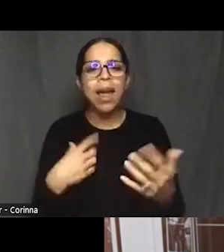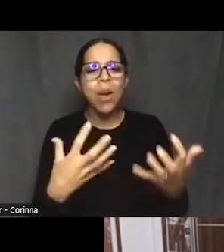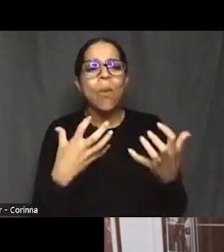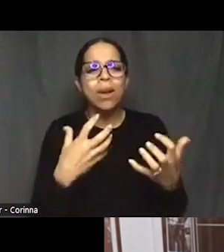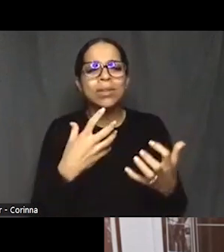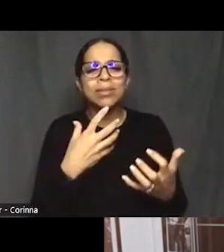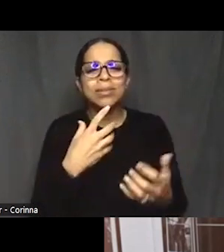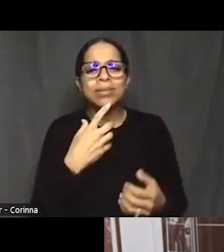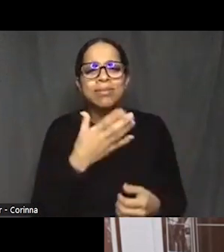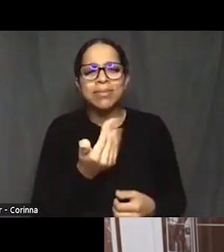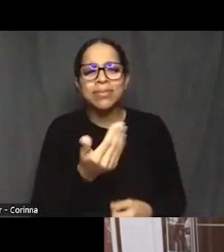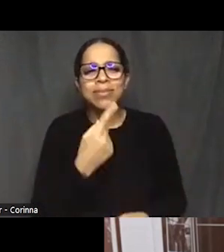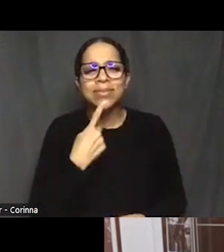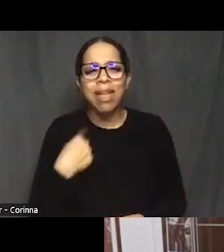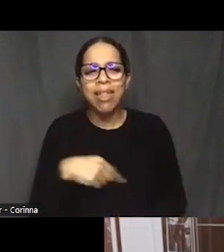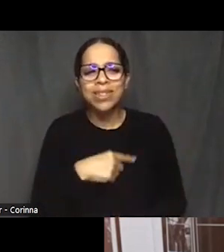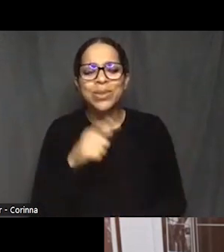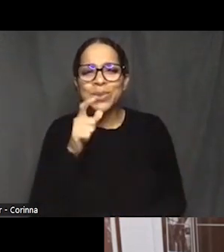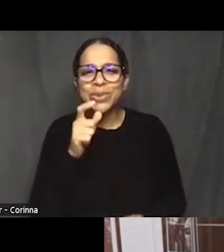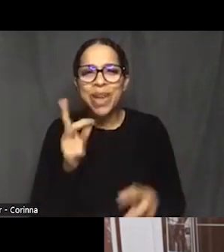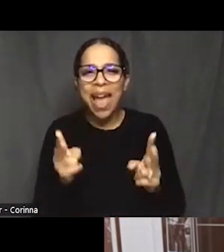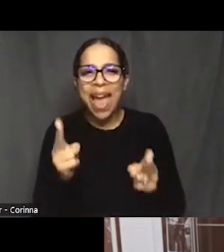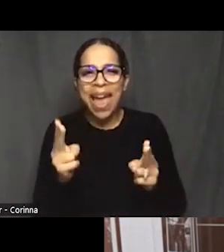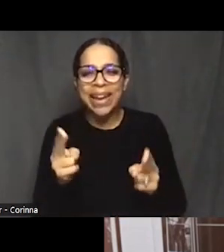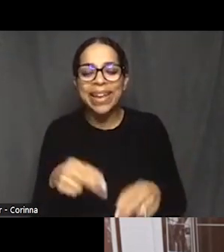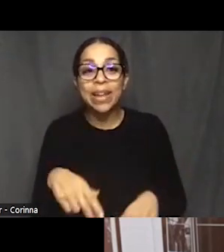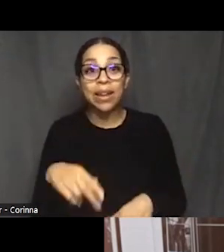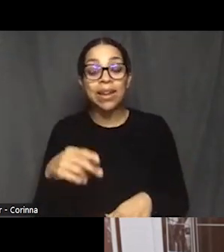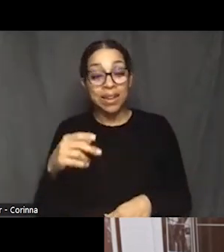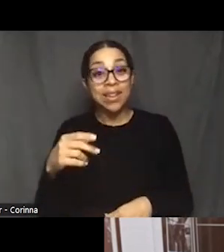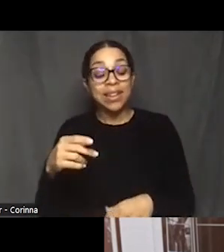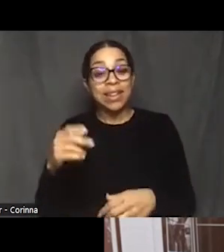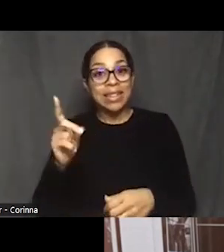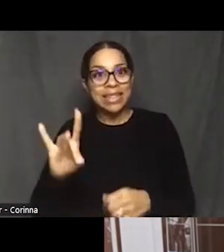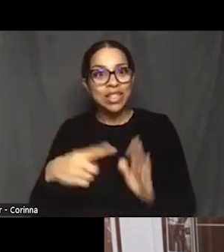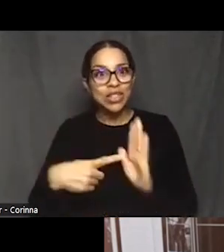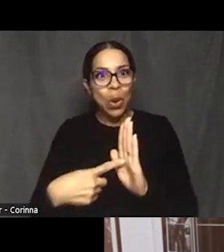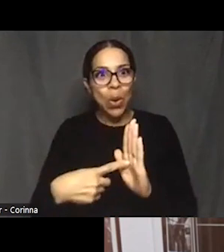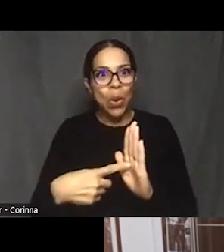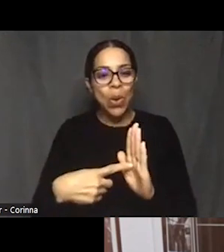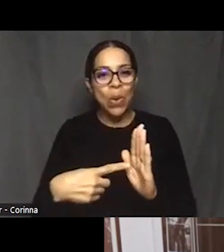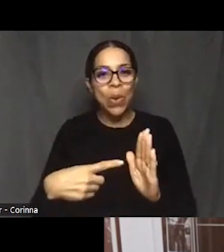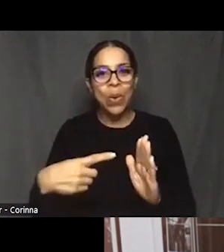But which was the back and forth between the White Historic Preservation